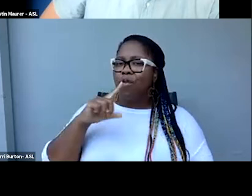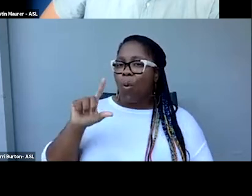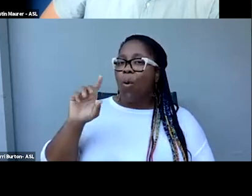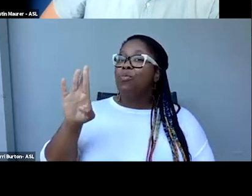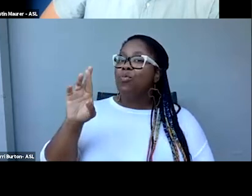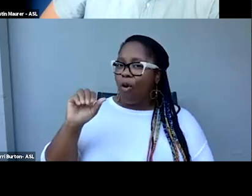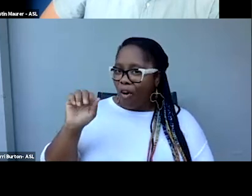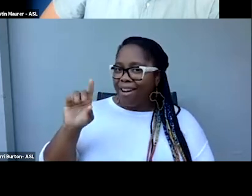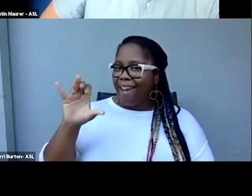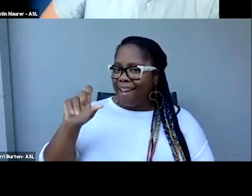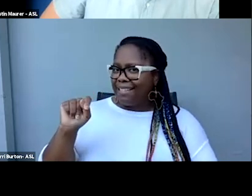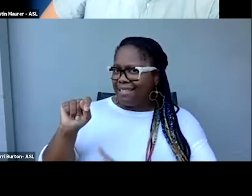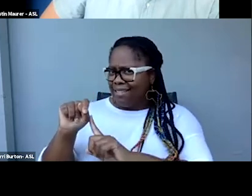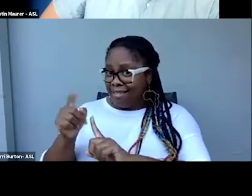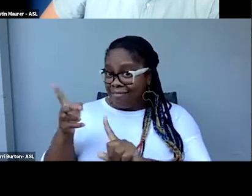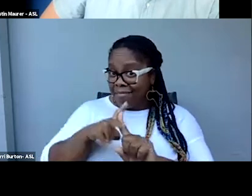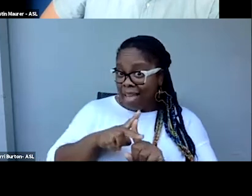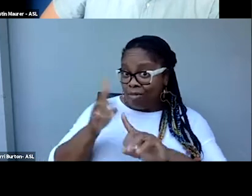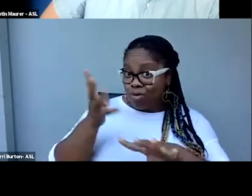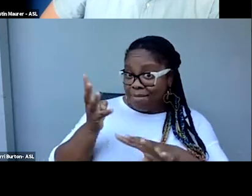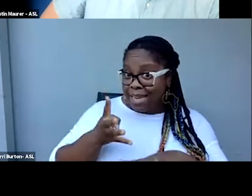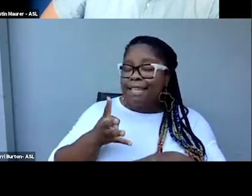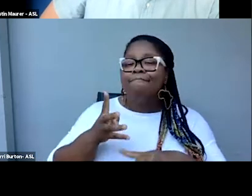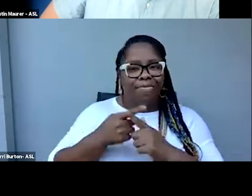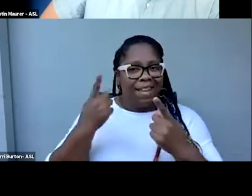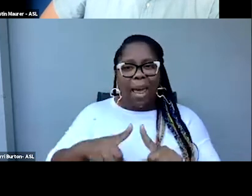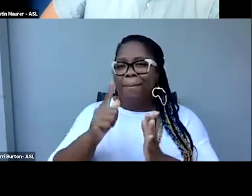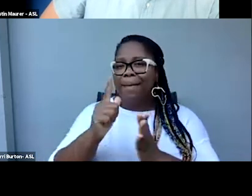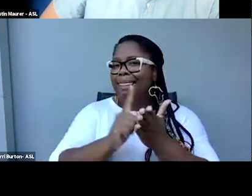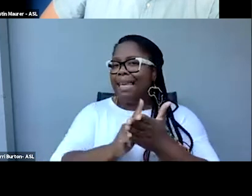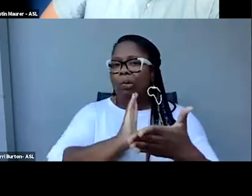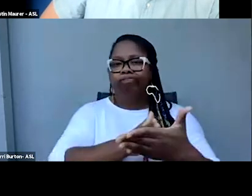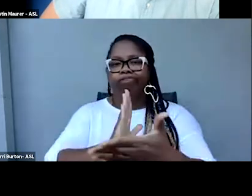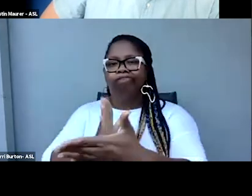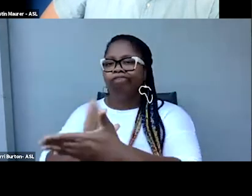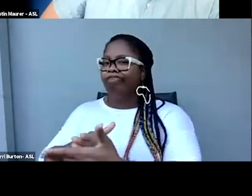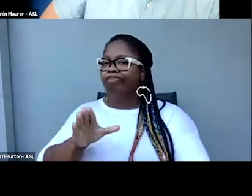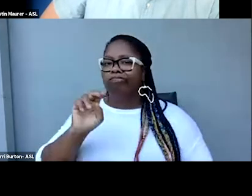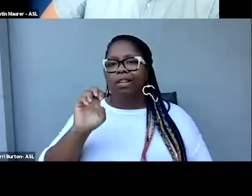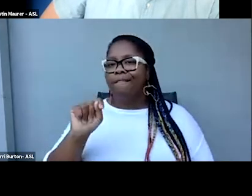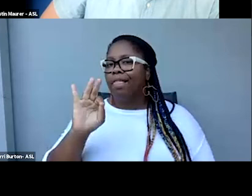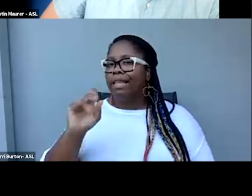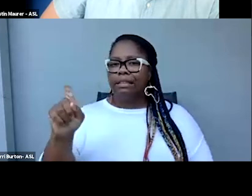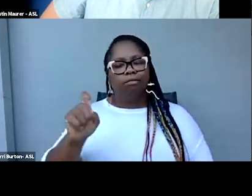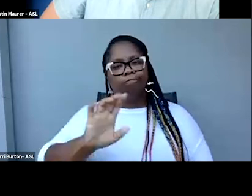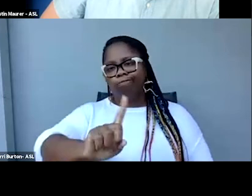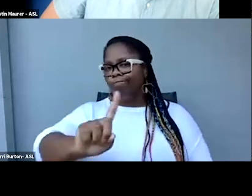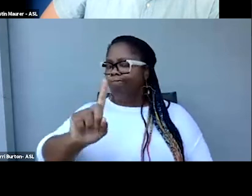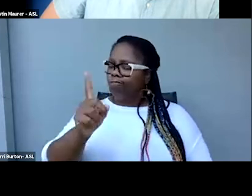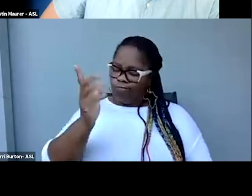And then there were legal cases brought against Netflix to basically